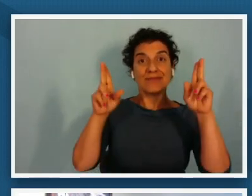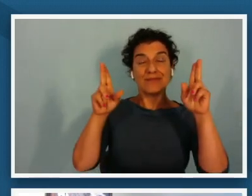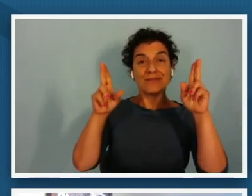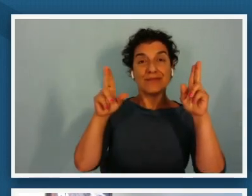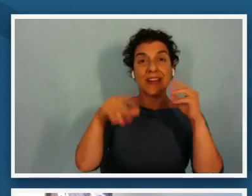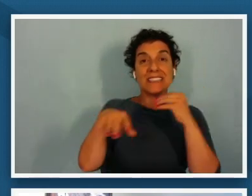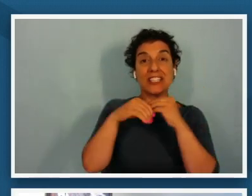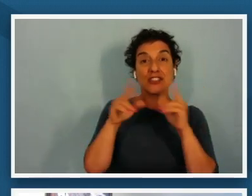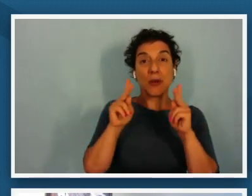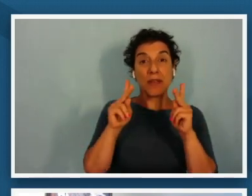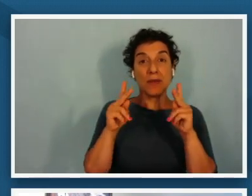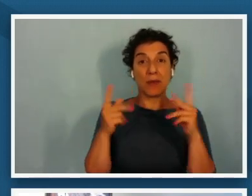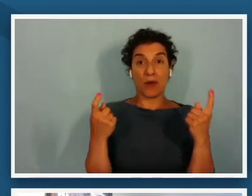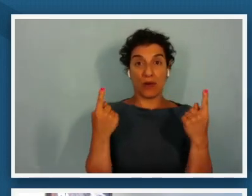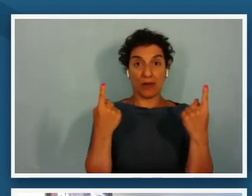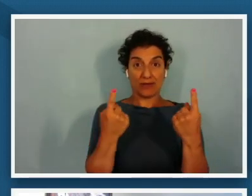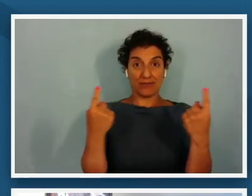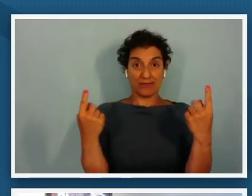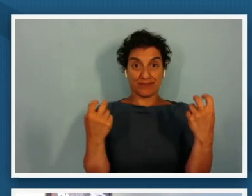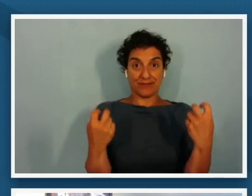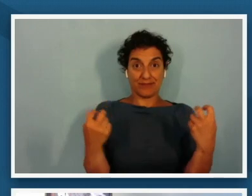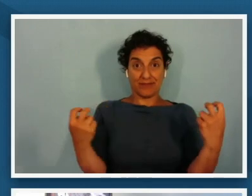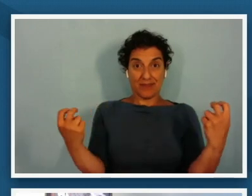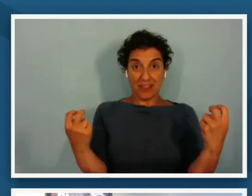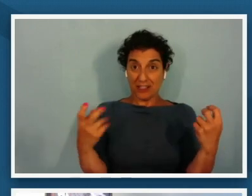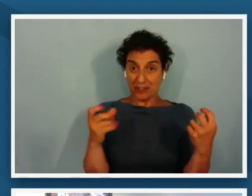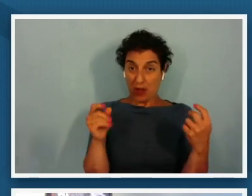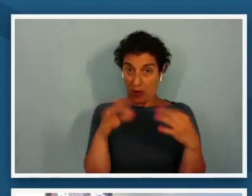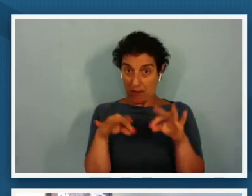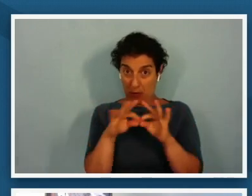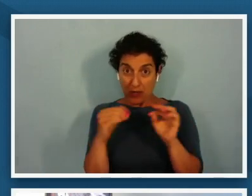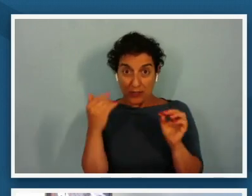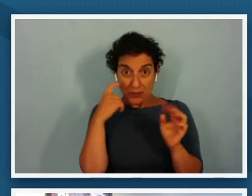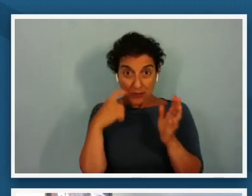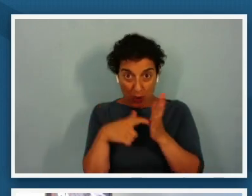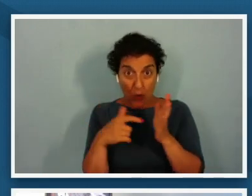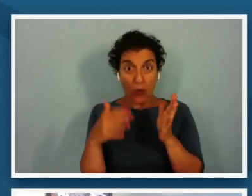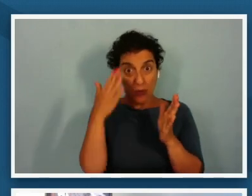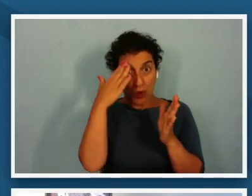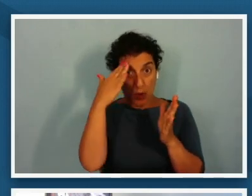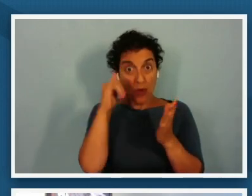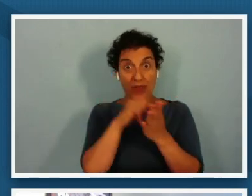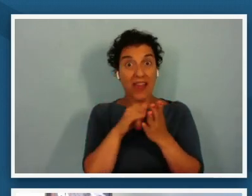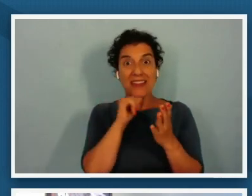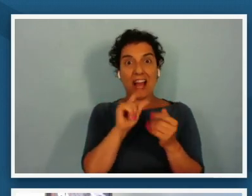important to note that you know it is